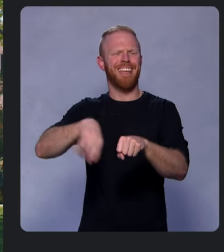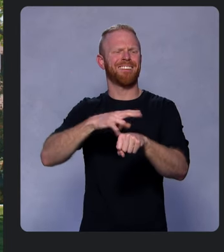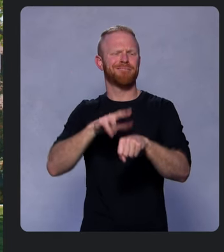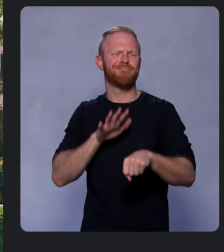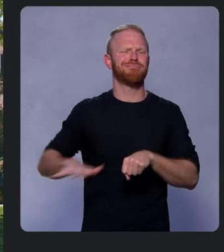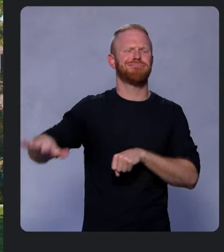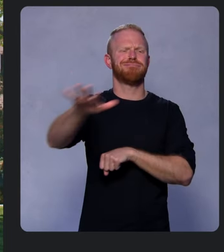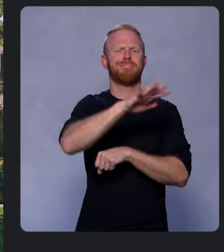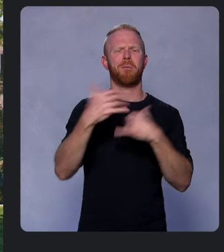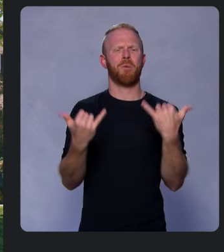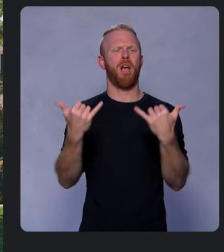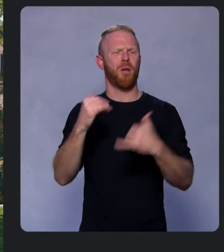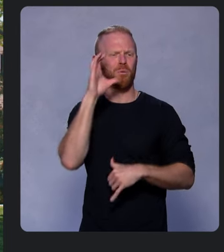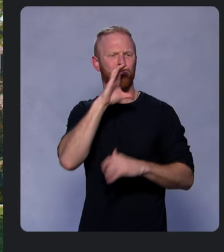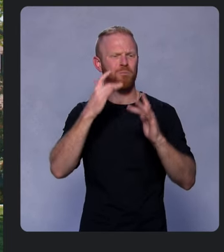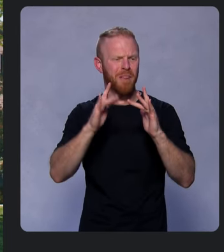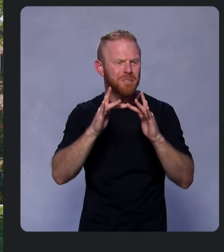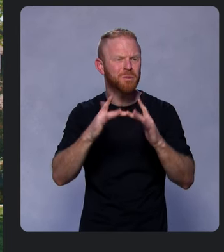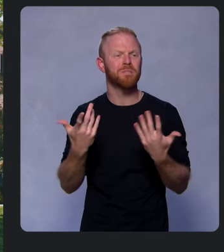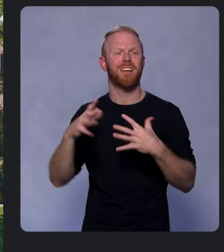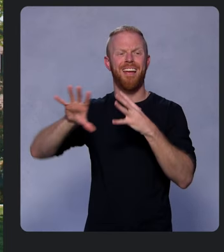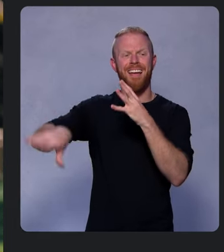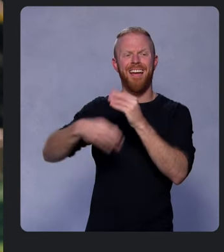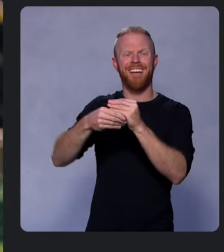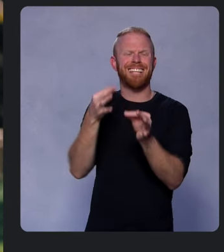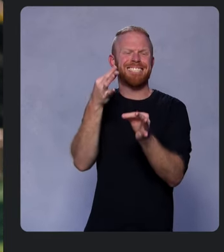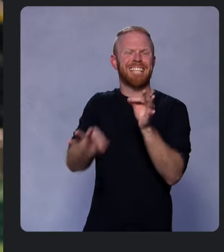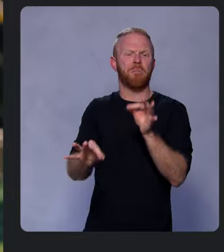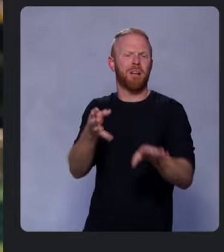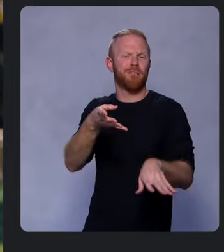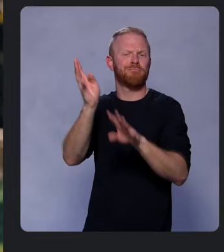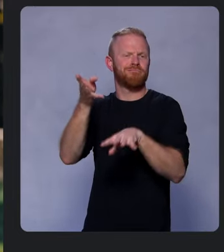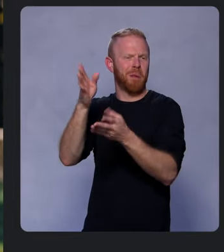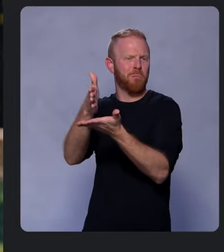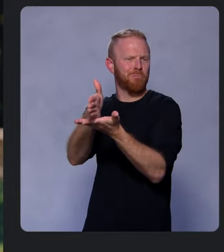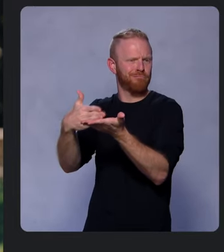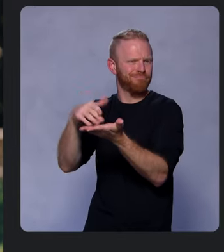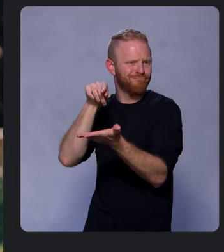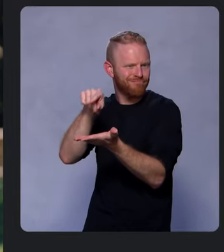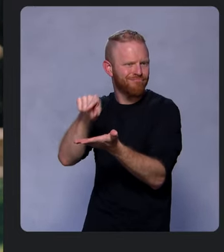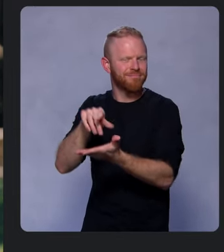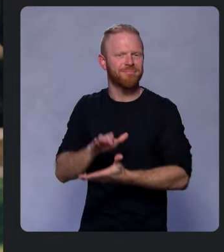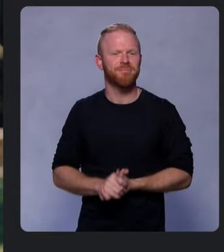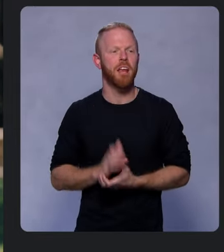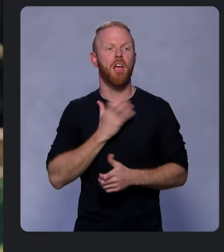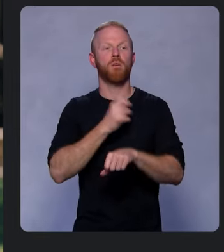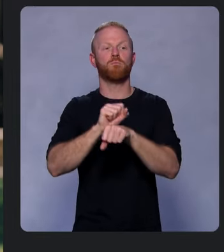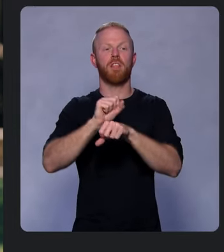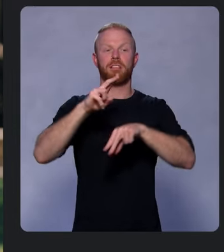with the addition of a simple loading attribute. Of course, our work to build a faster web goes beyond the browser.